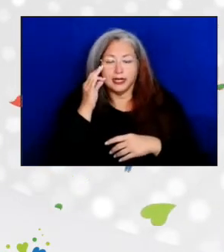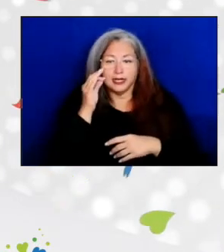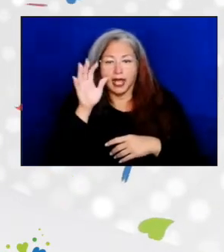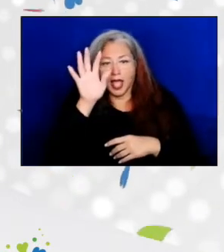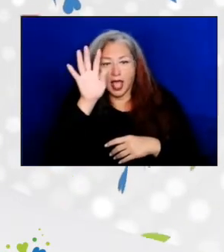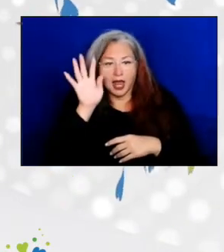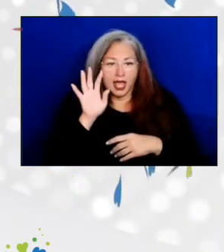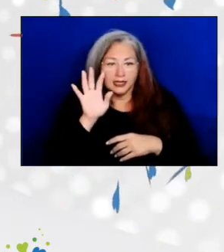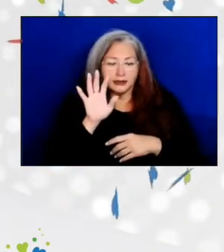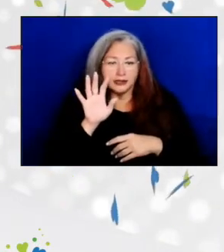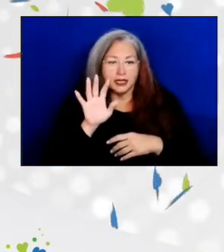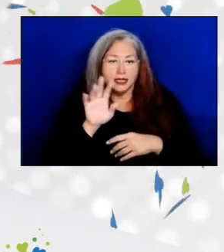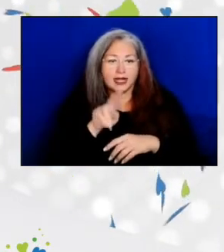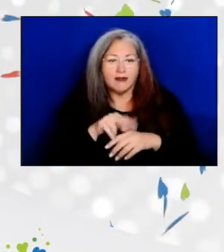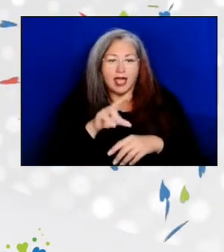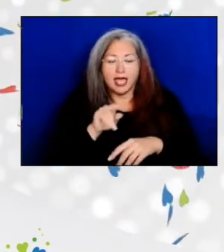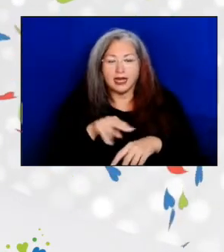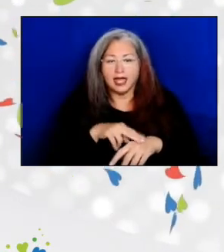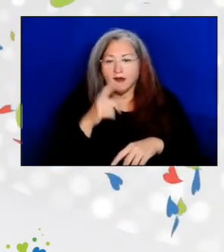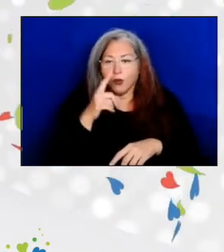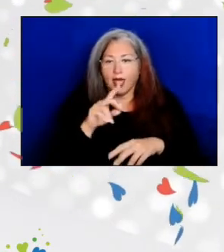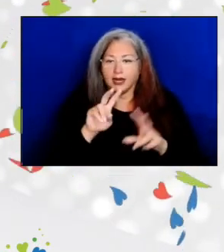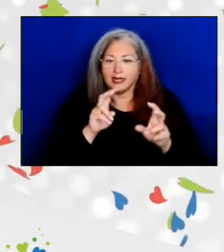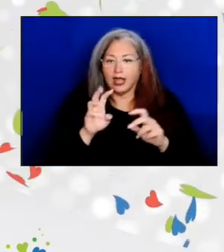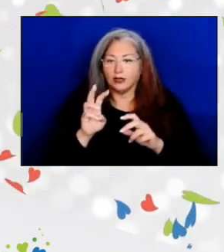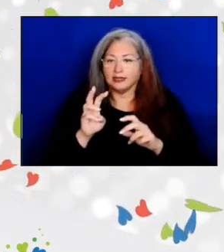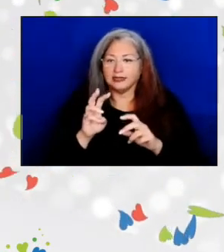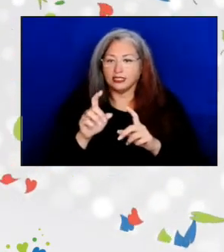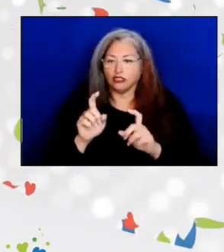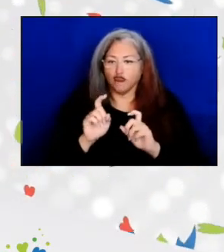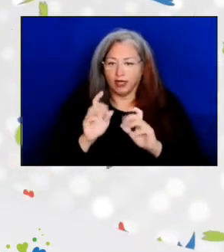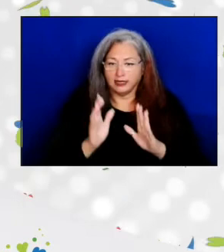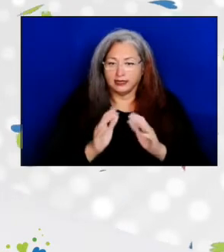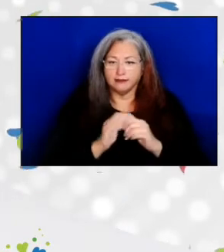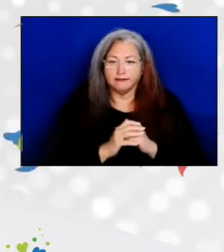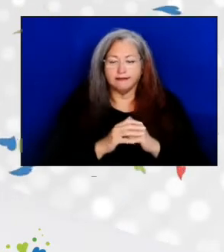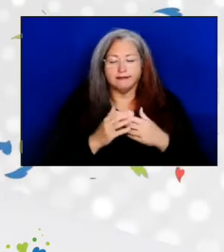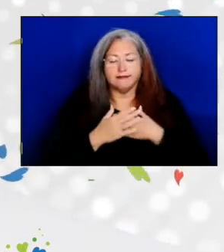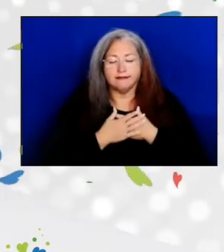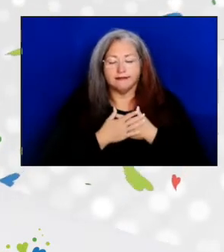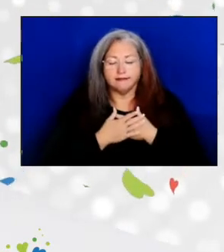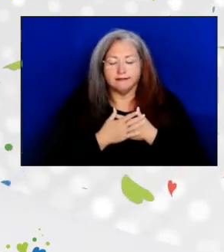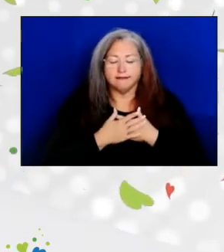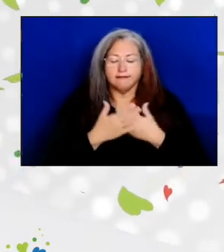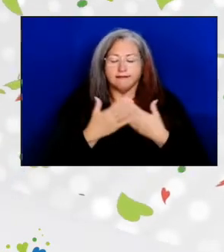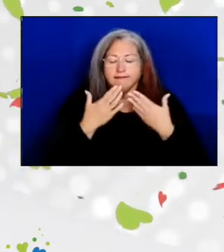and Native Hawaiian Title VI grantees. I'm deeply indebted to Jean for her kindness